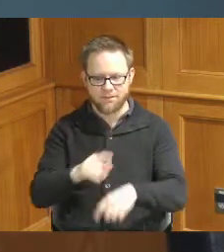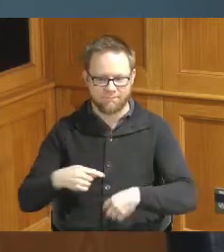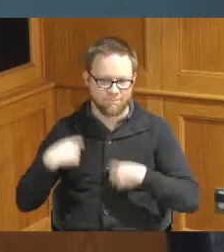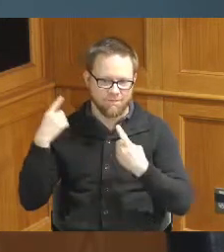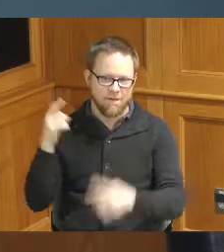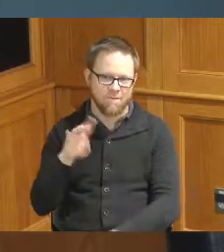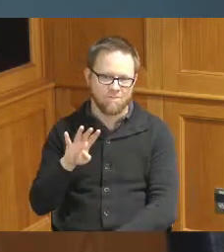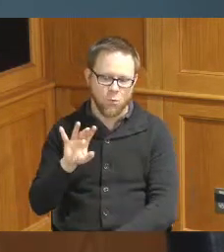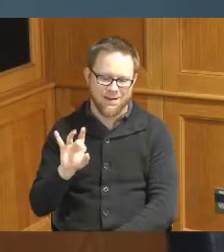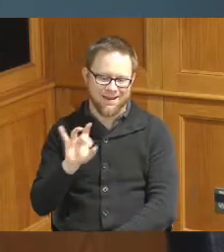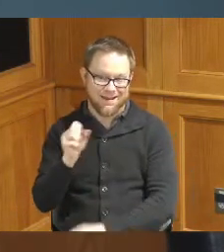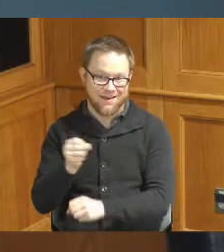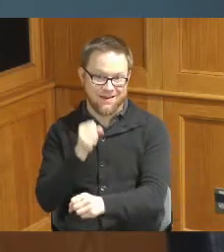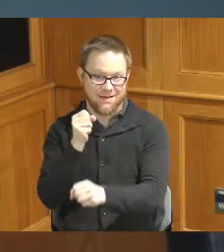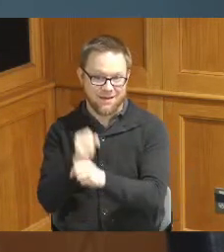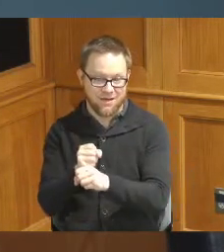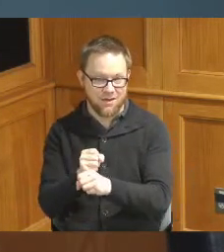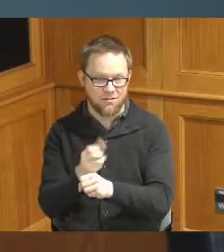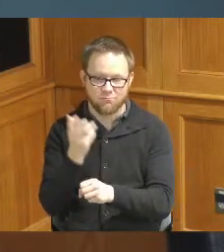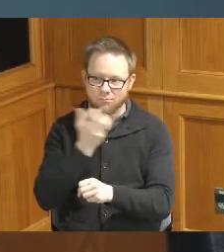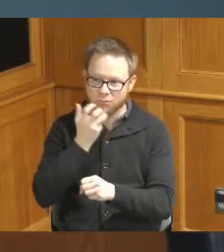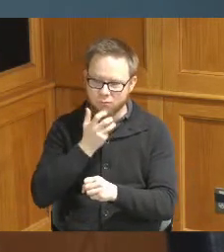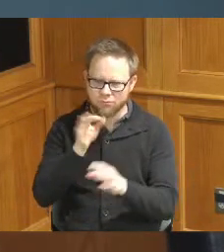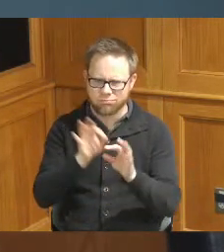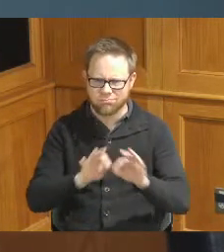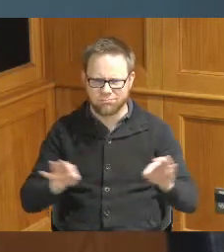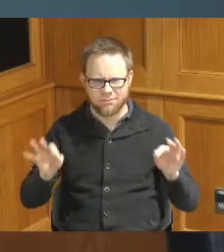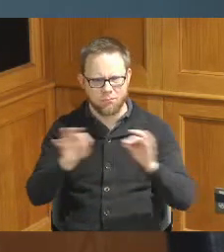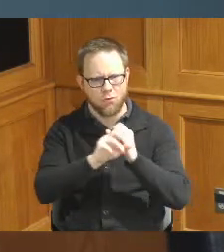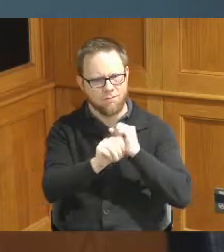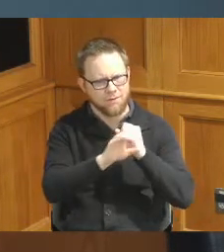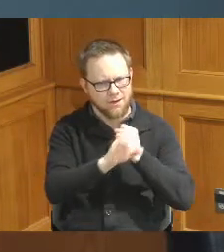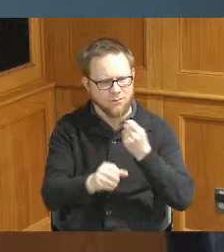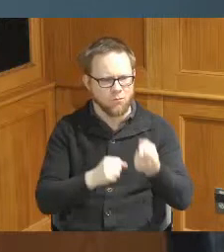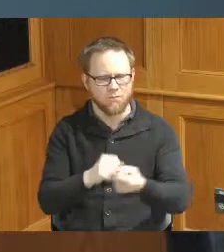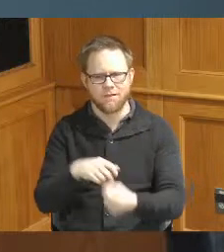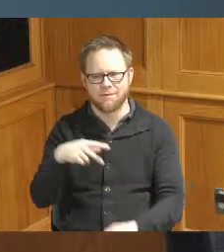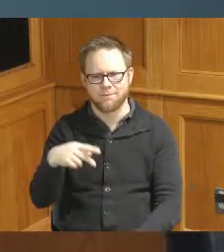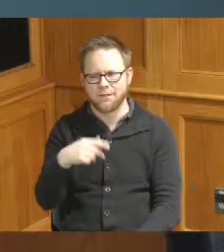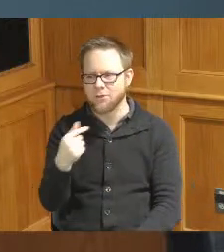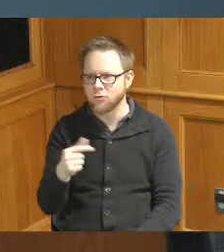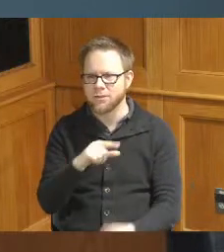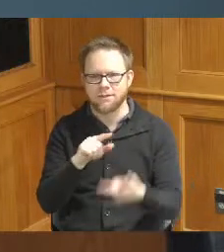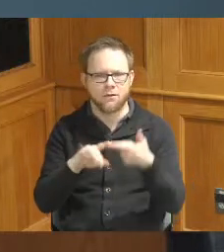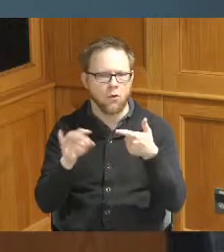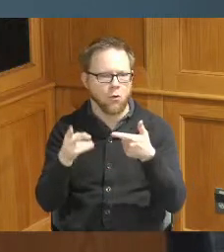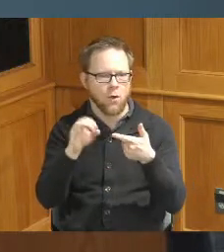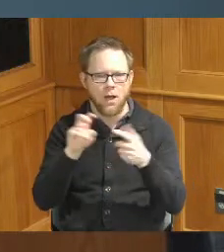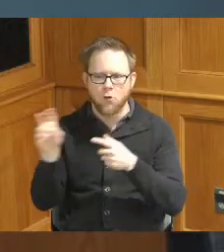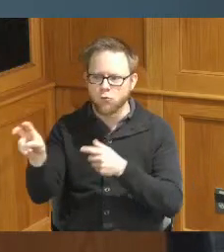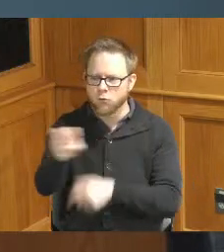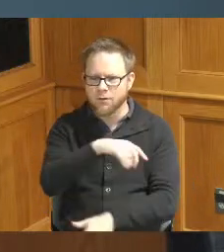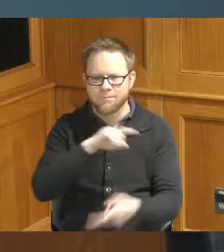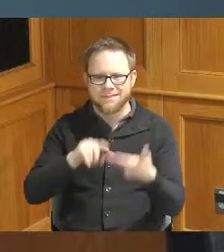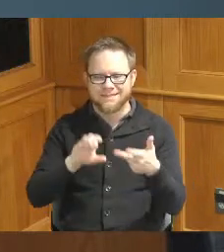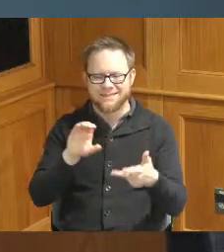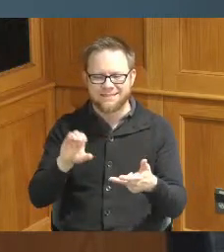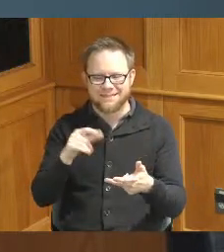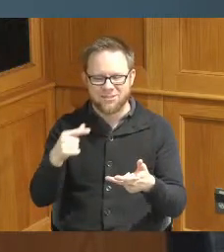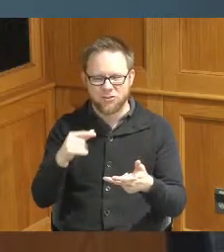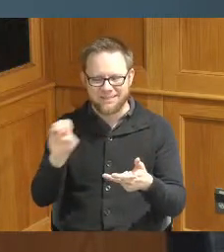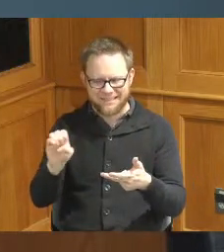and has done some major campaigns for Procter Gamble Ohio tourism CG&E which is I guess now Duke